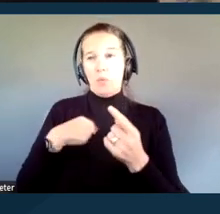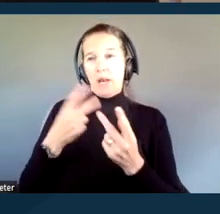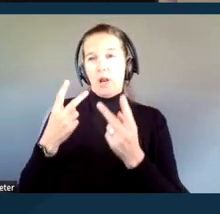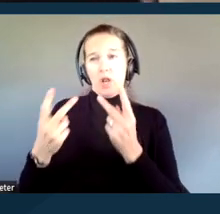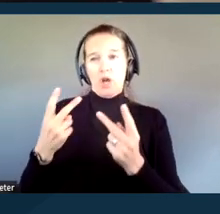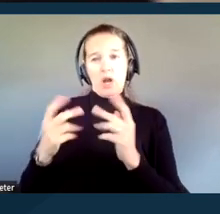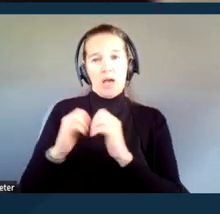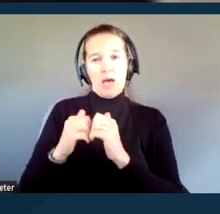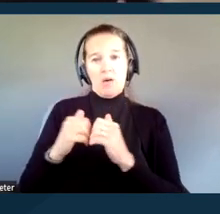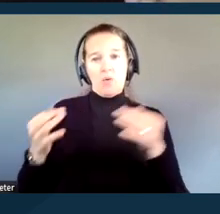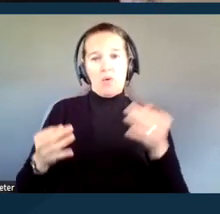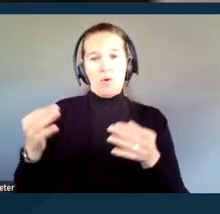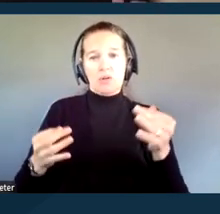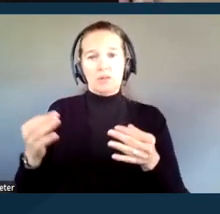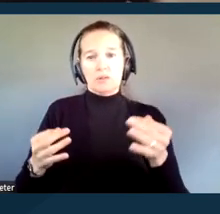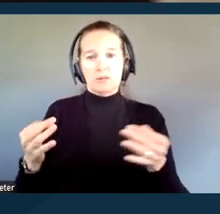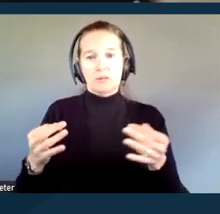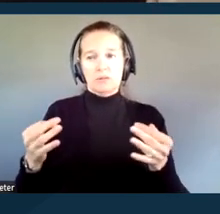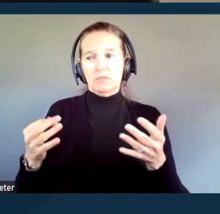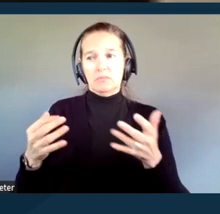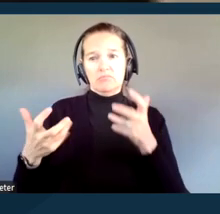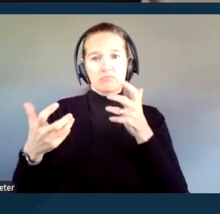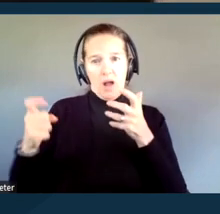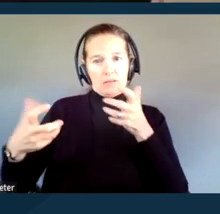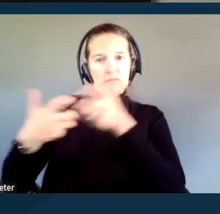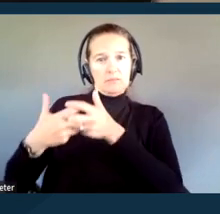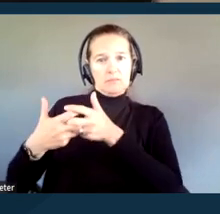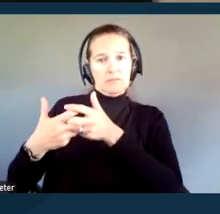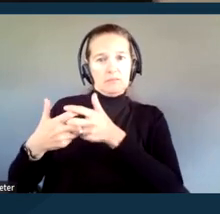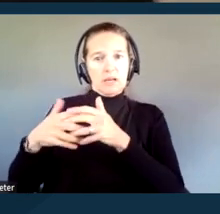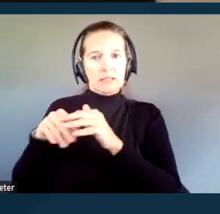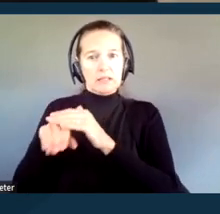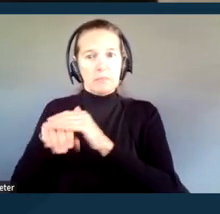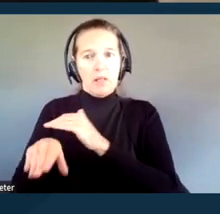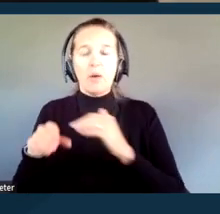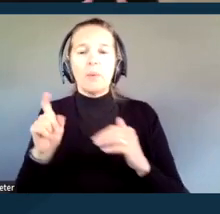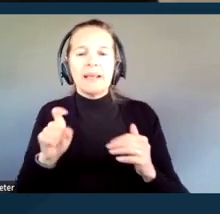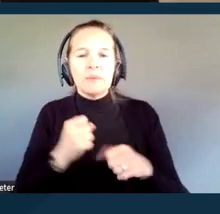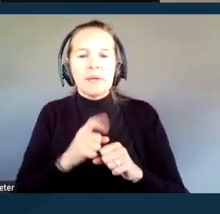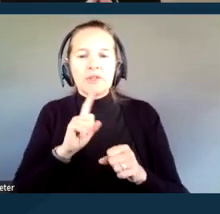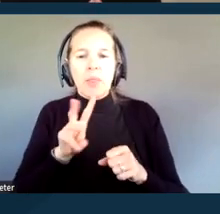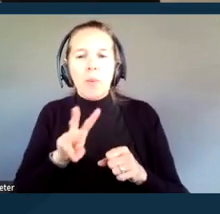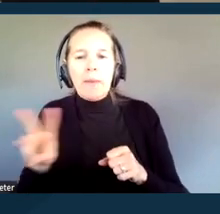need to be accessible, we need to make sure that the website itself is accessible and that the website complies